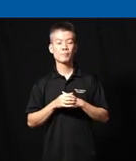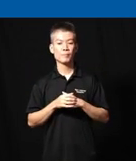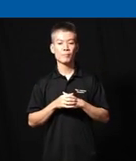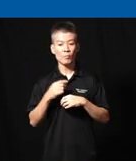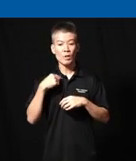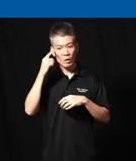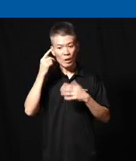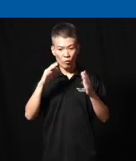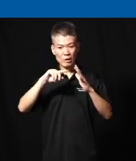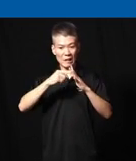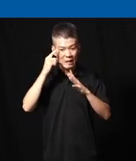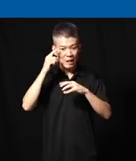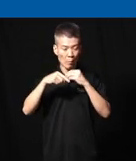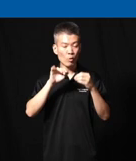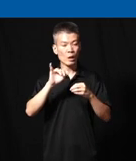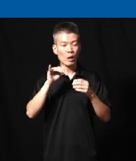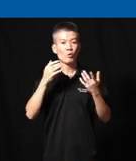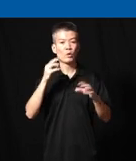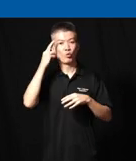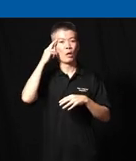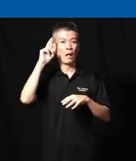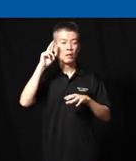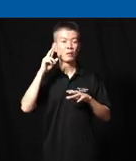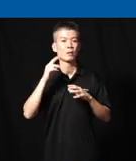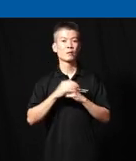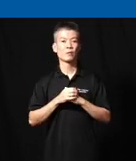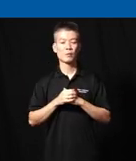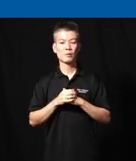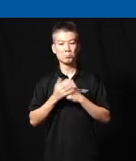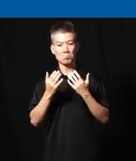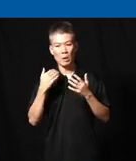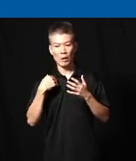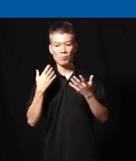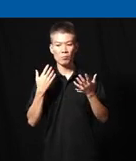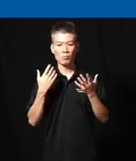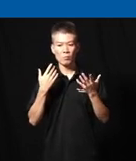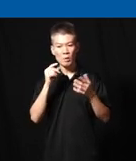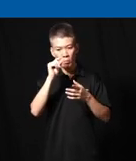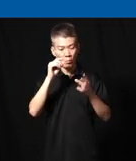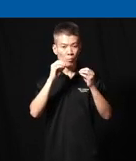think once we start thinking about that then we realize um maybe there's a bit more that